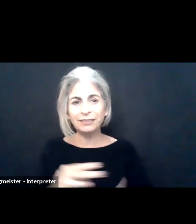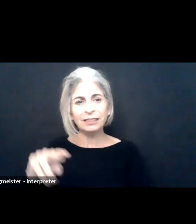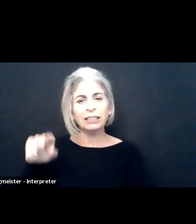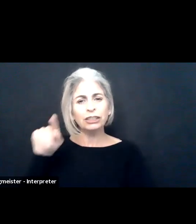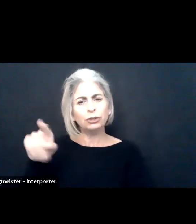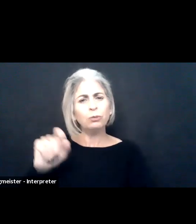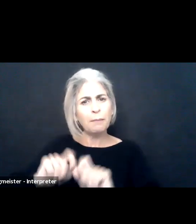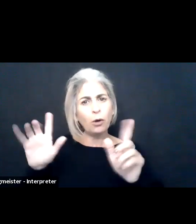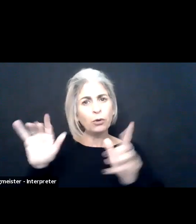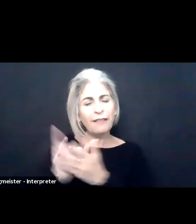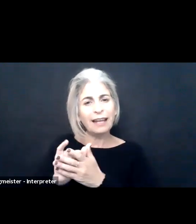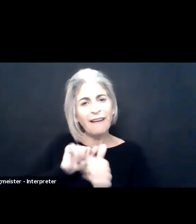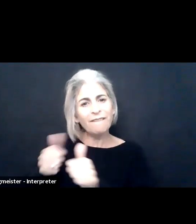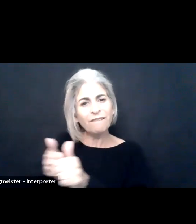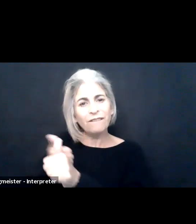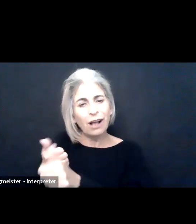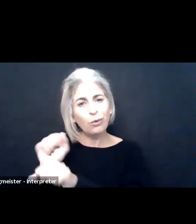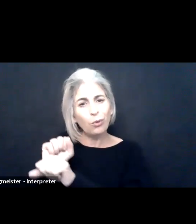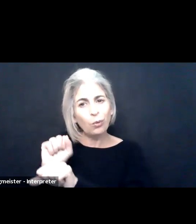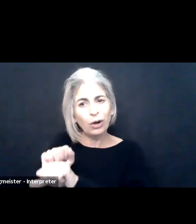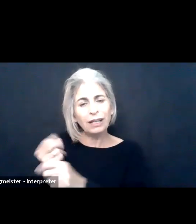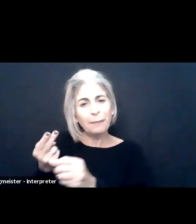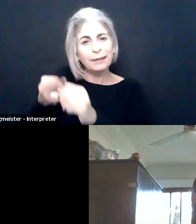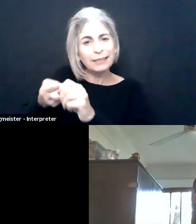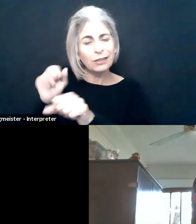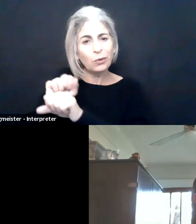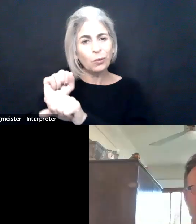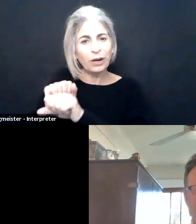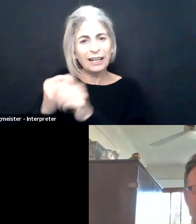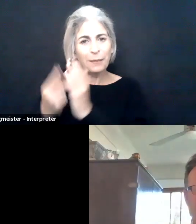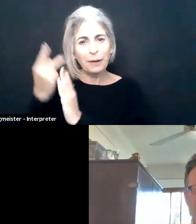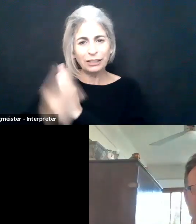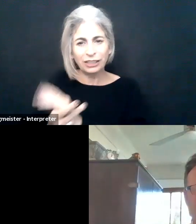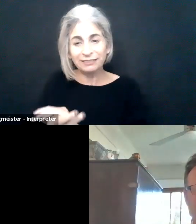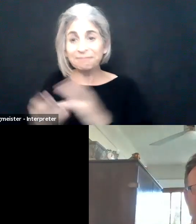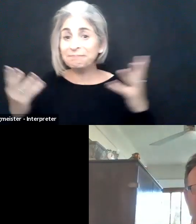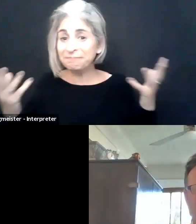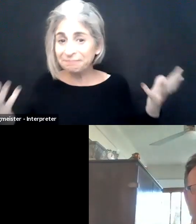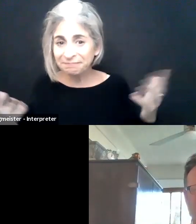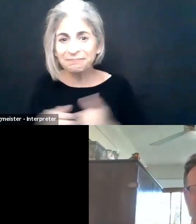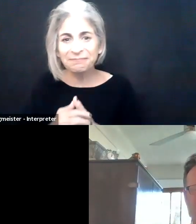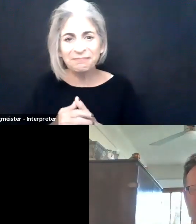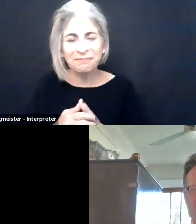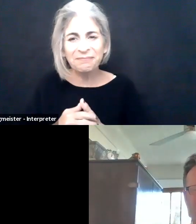your perspective on that. Yulia will be posting that and also follow the work and participate in the